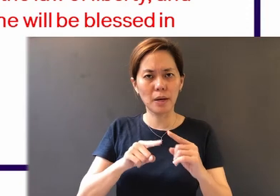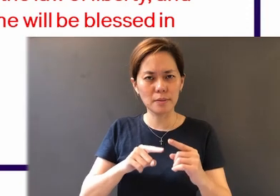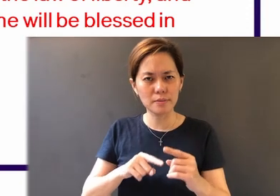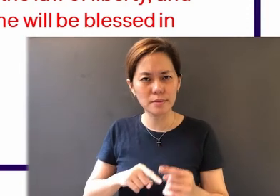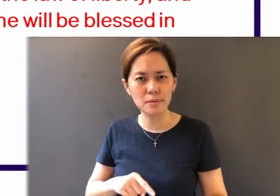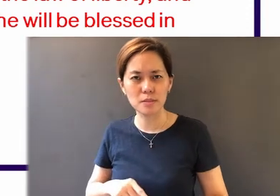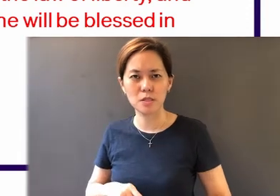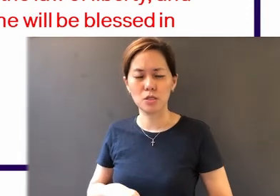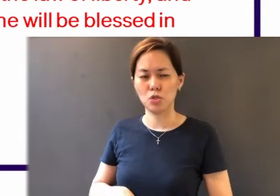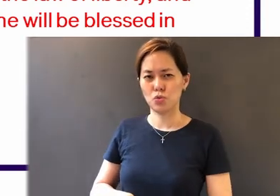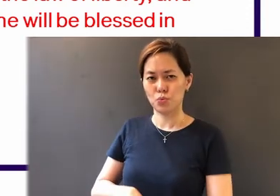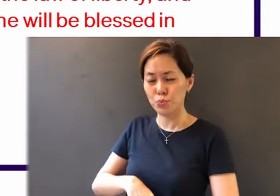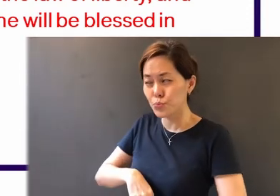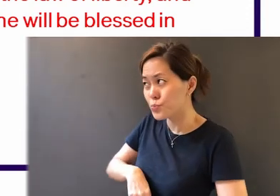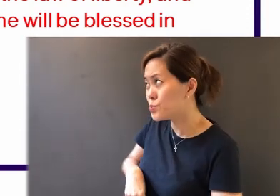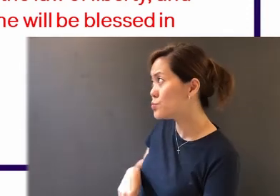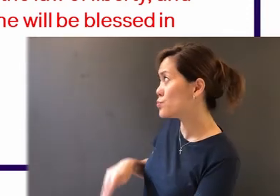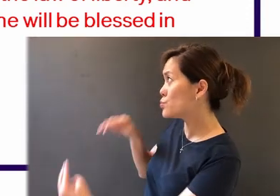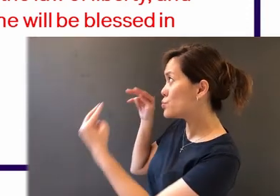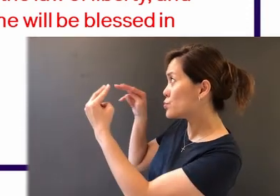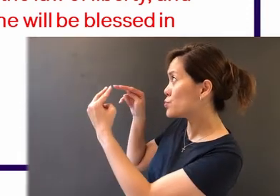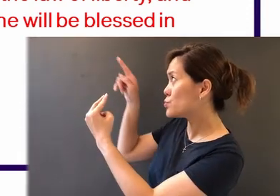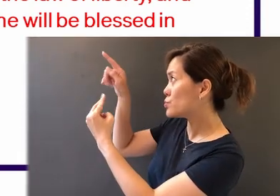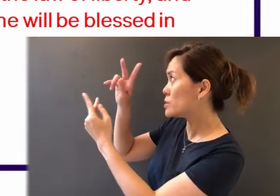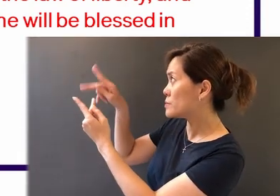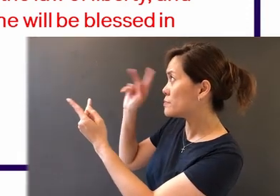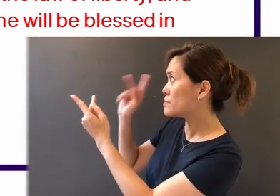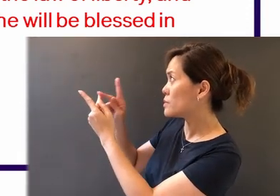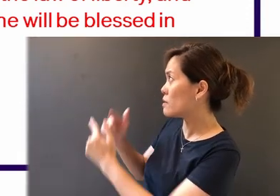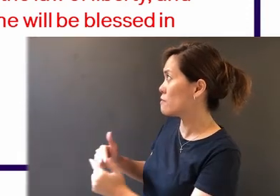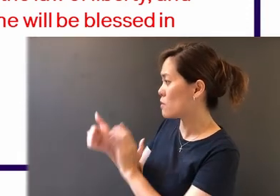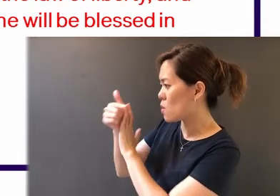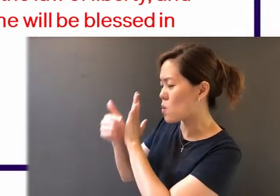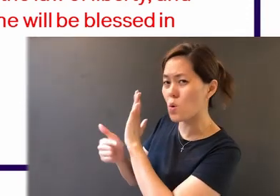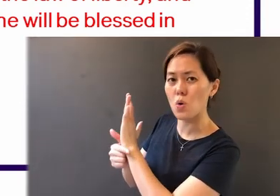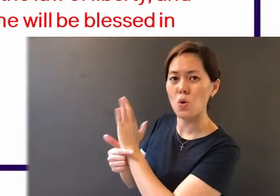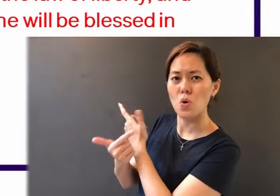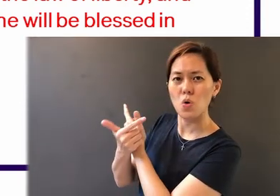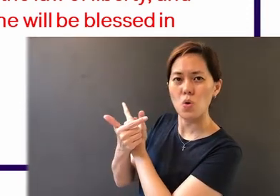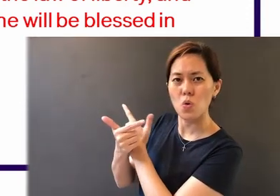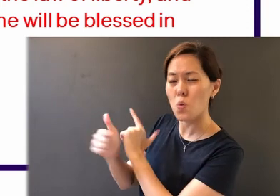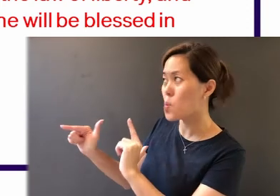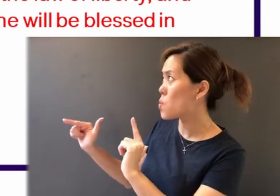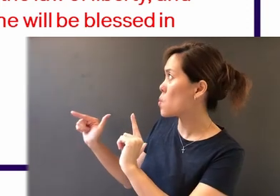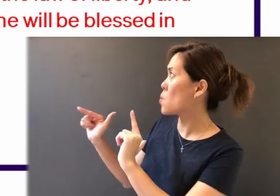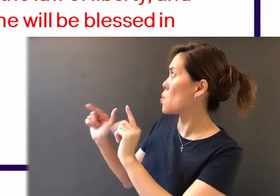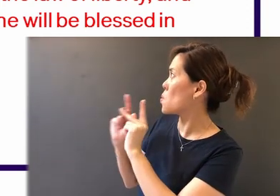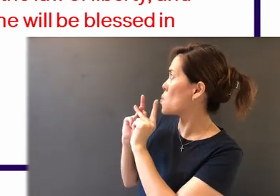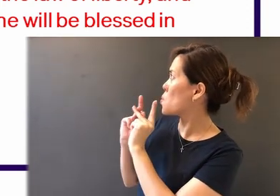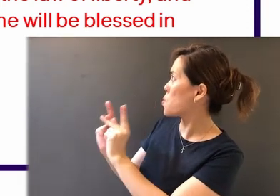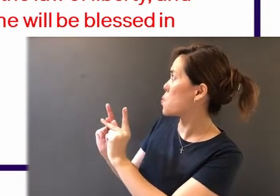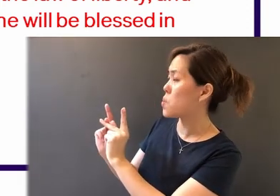into the perfect law, the law of liberty, and perseveres, being no